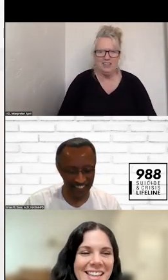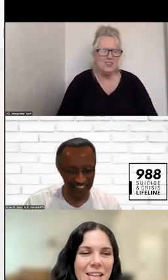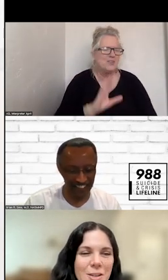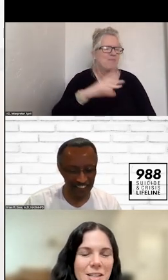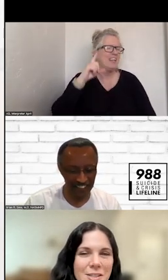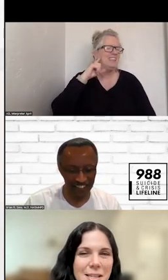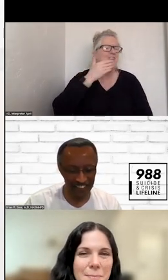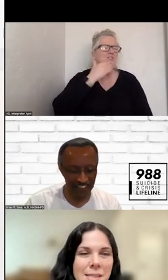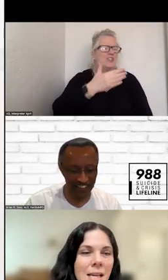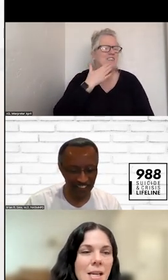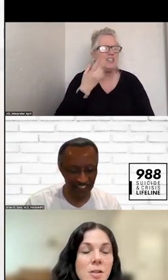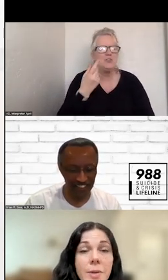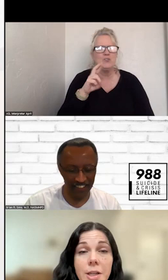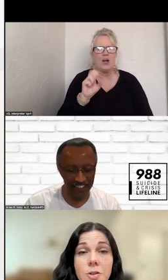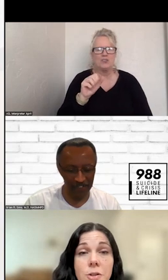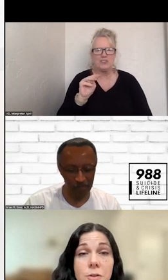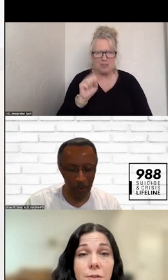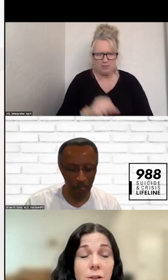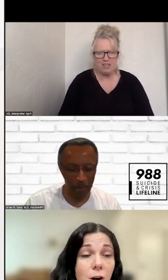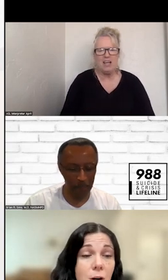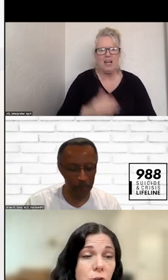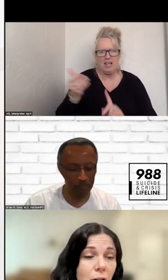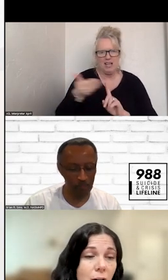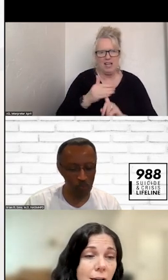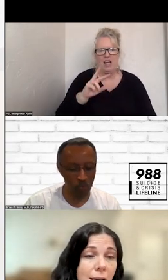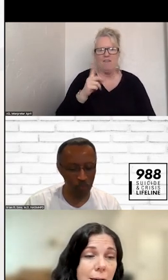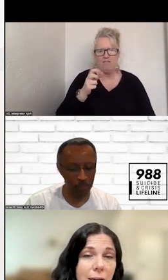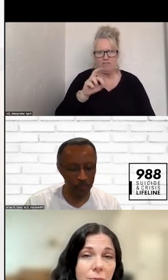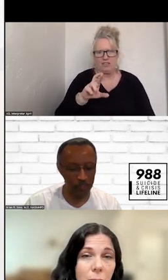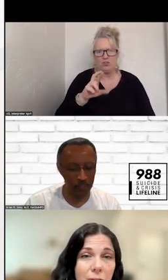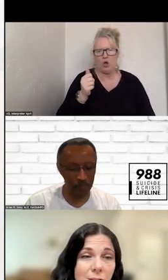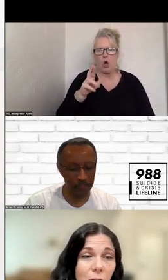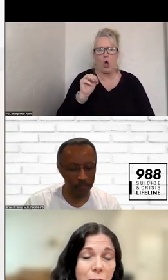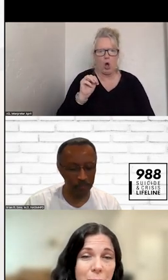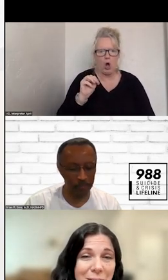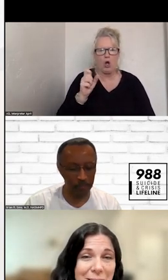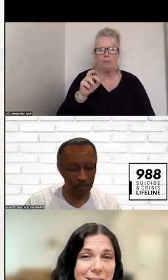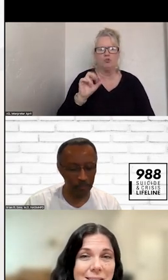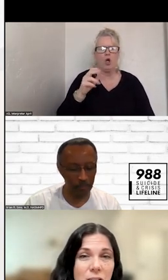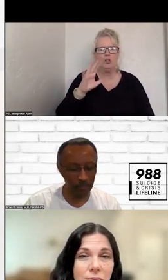THANK YOU. I AM GOING TO INTRODUCE VIC ARMSTRONG. HE IS THE